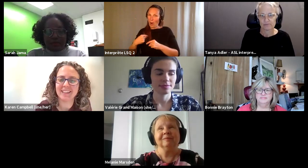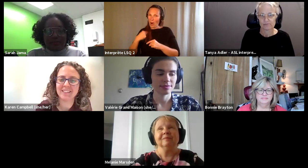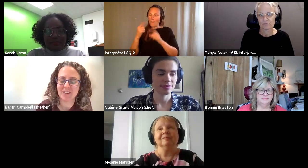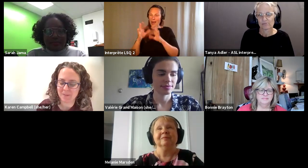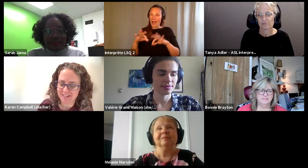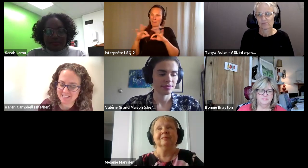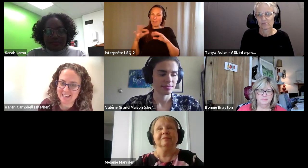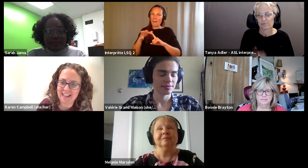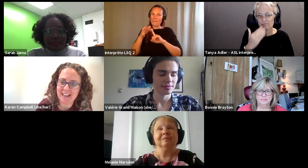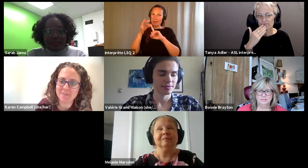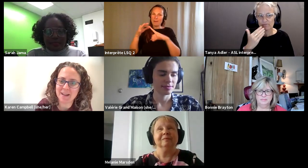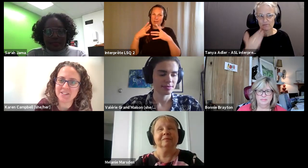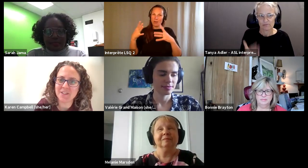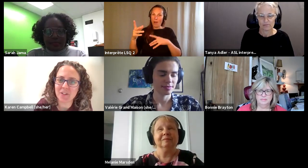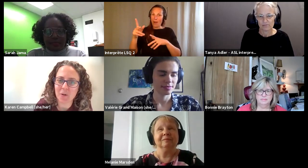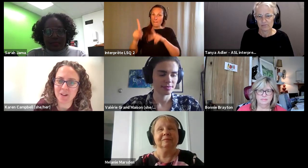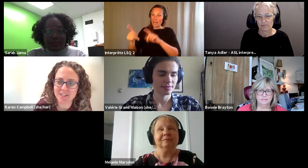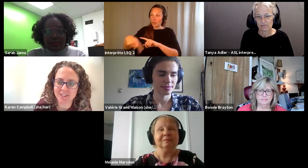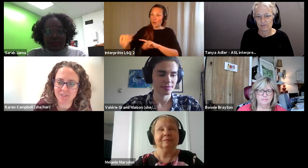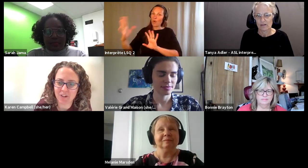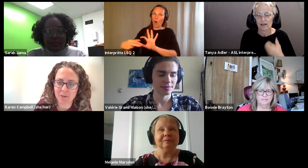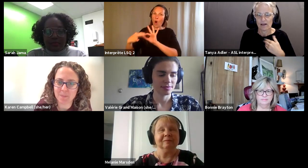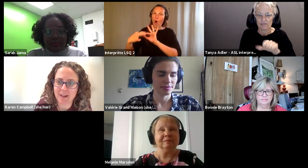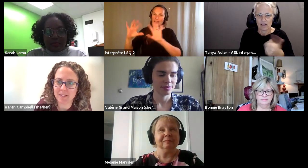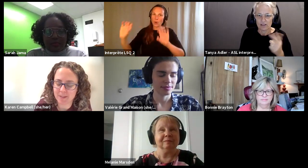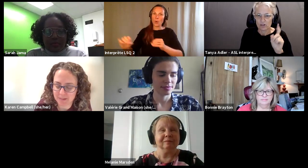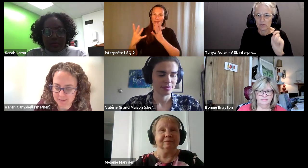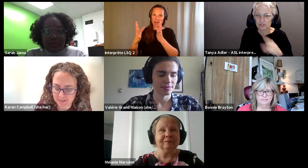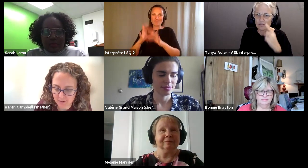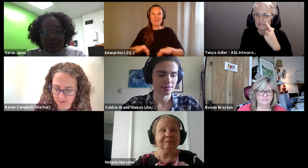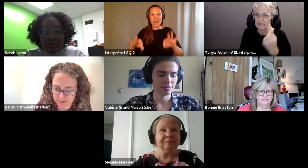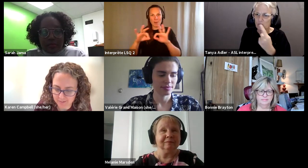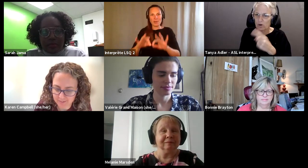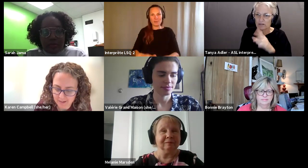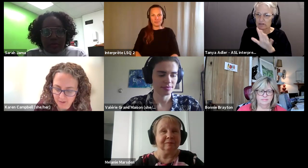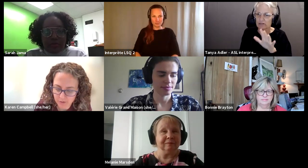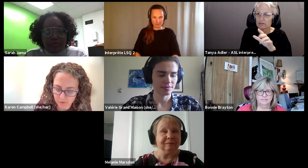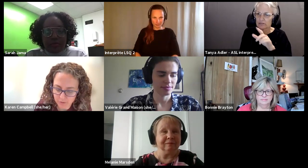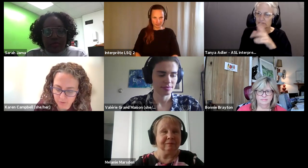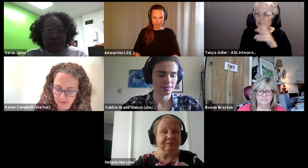Karen Campbell (she/her): Thanks very much. Karen Campbell (she/her): I do have a question from somebody in the audience who.